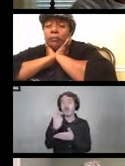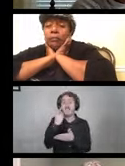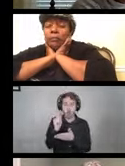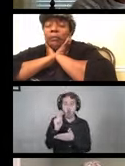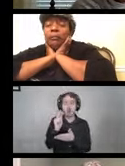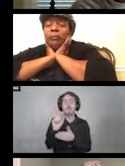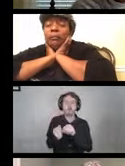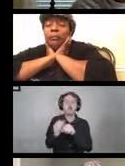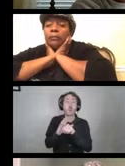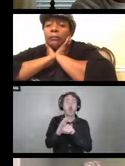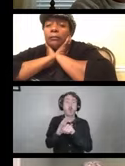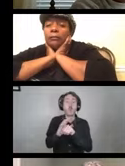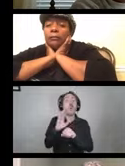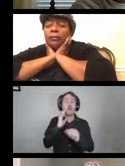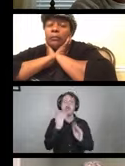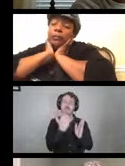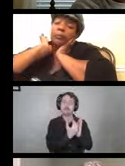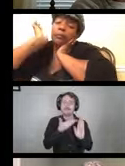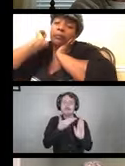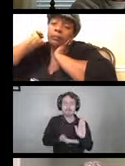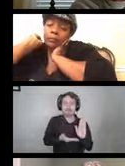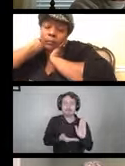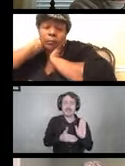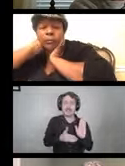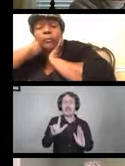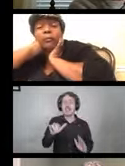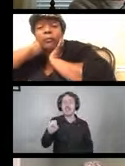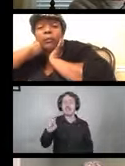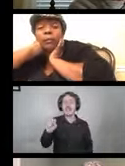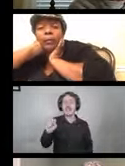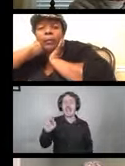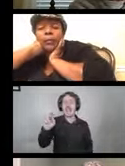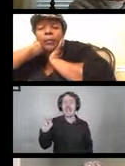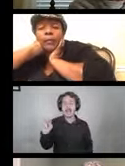will be on that EPA List N. We have that resource here.